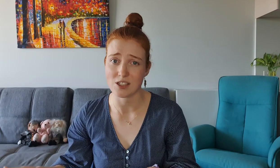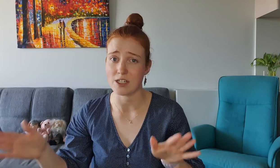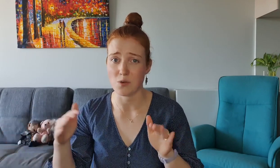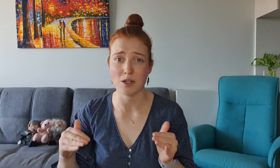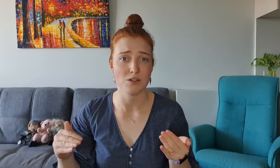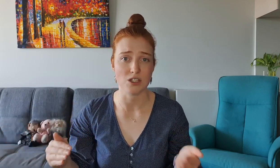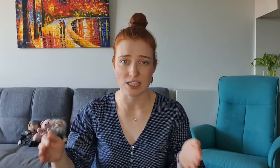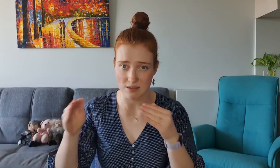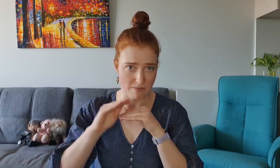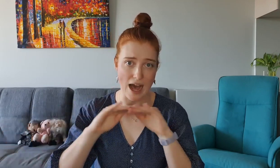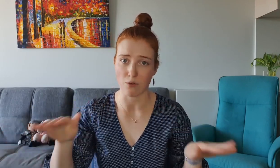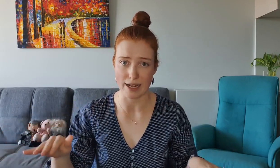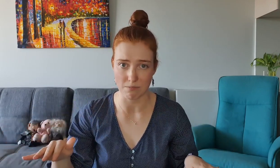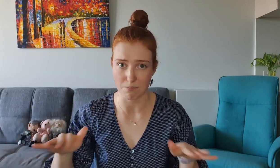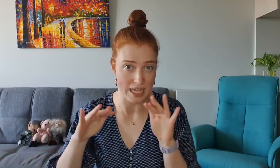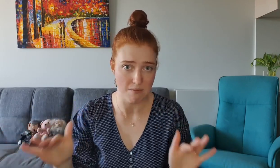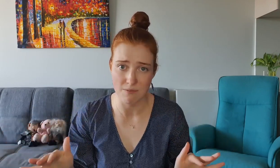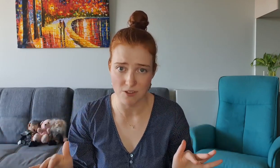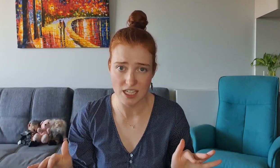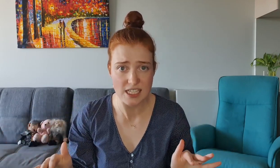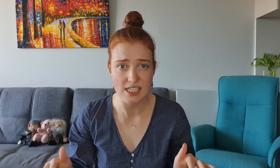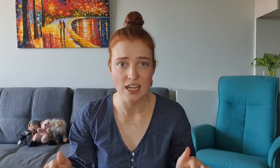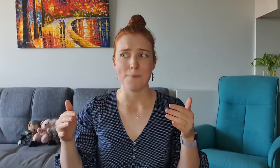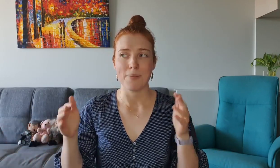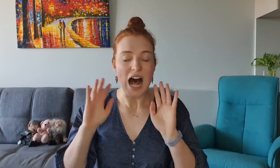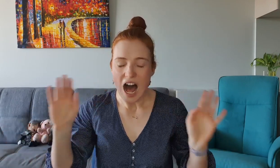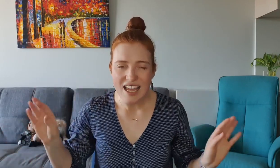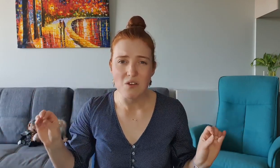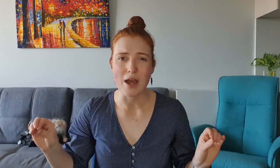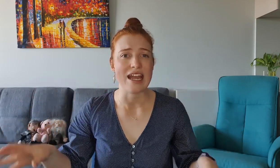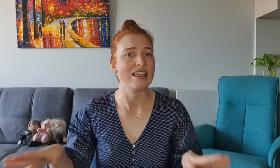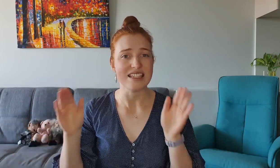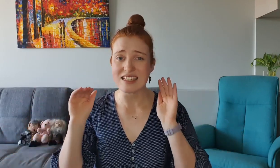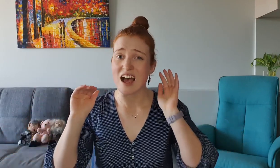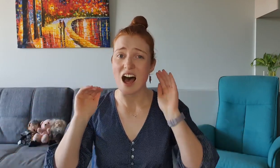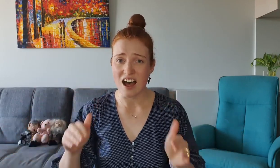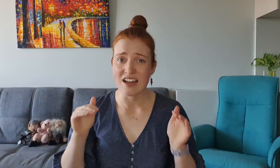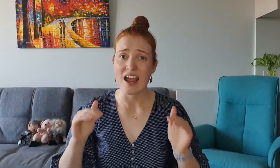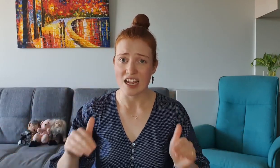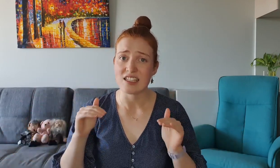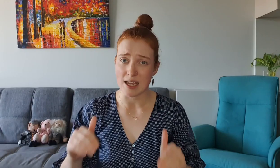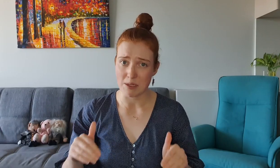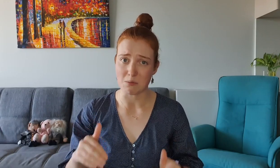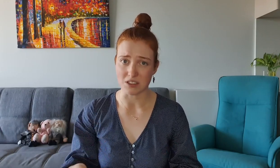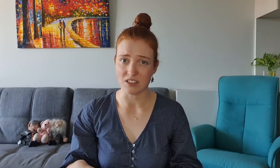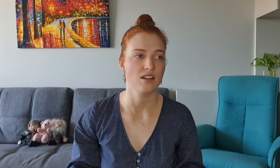So I don't want to just outright blame him for this, but either way this is unacceptable